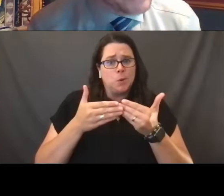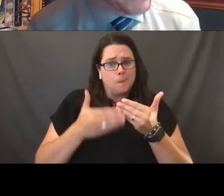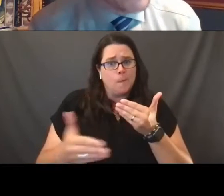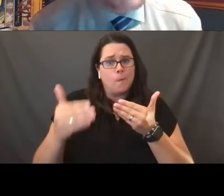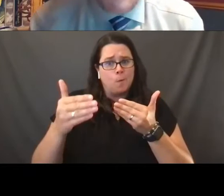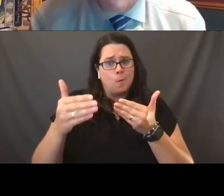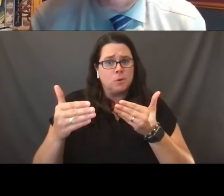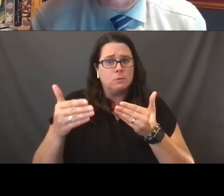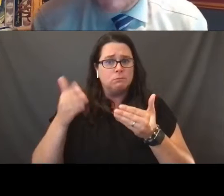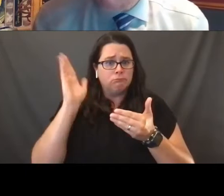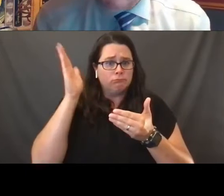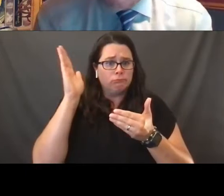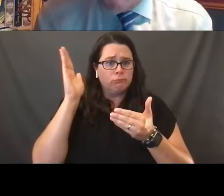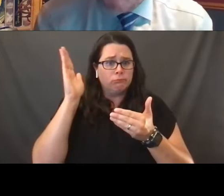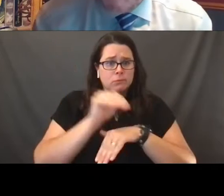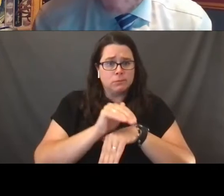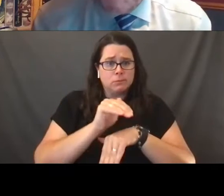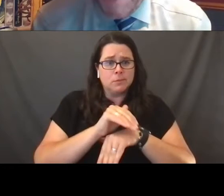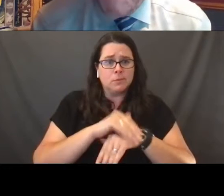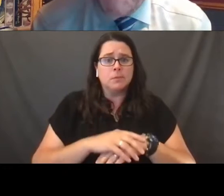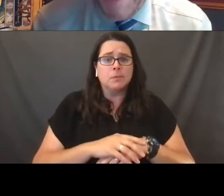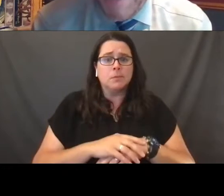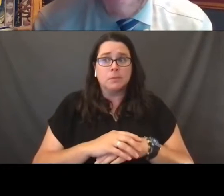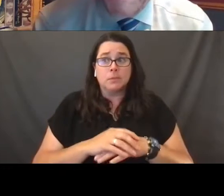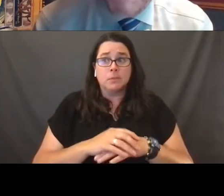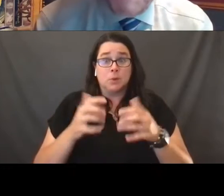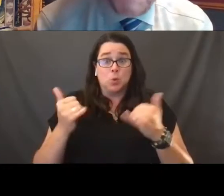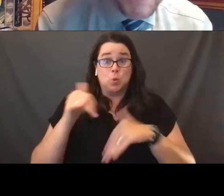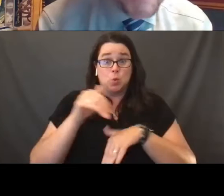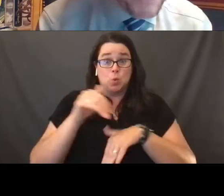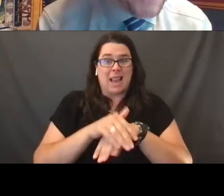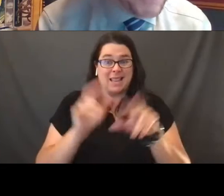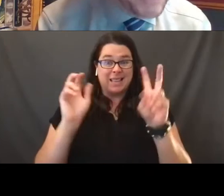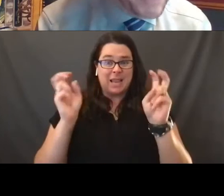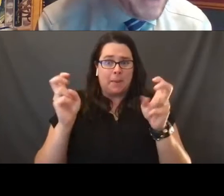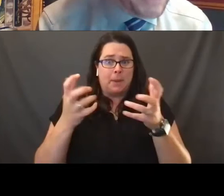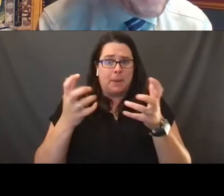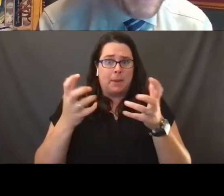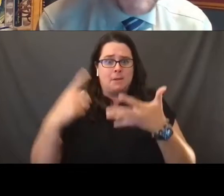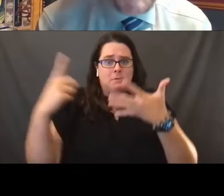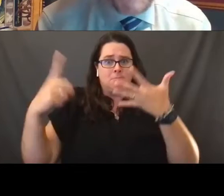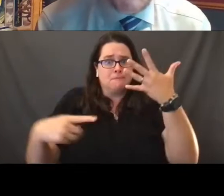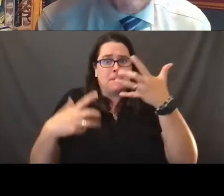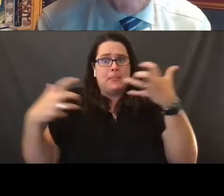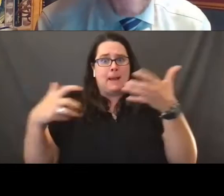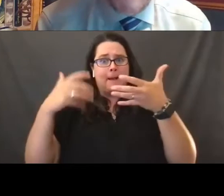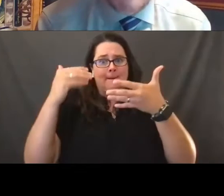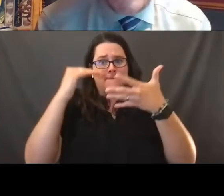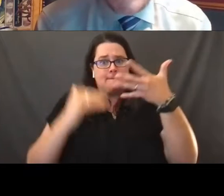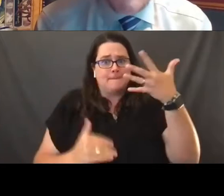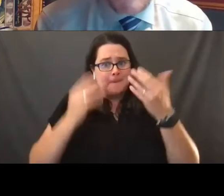that we have a lot of material to discuss and as Loree and Michael and Caleb and others know well